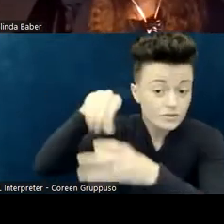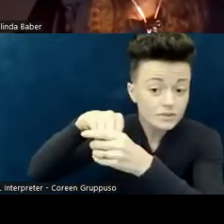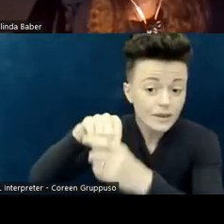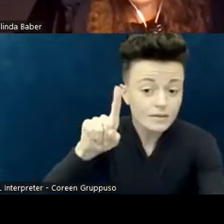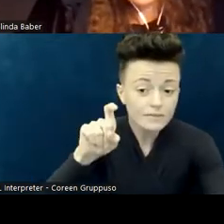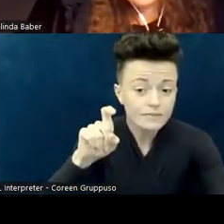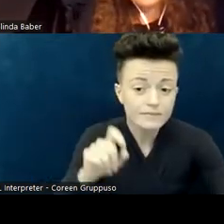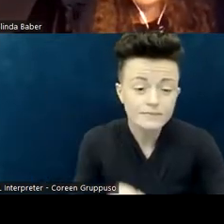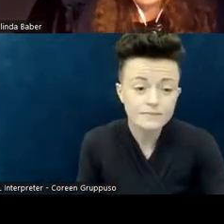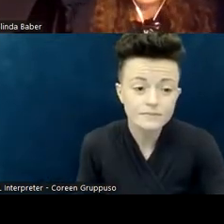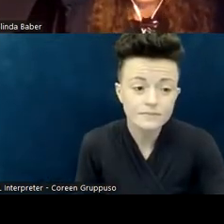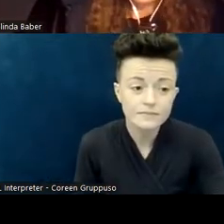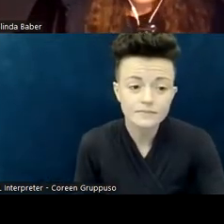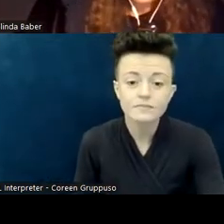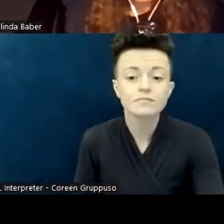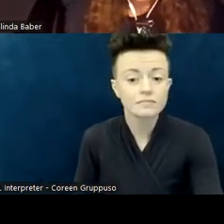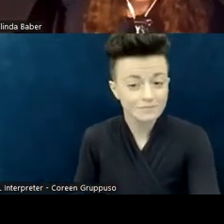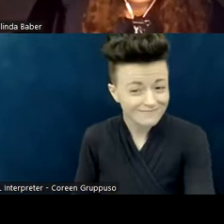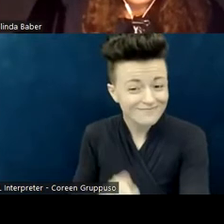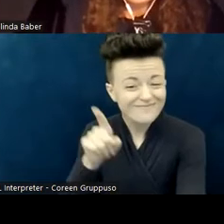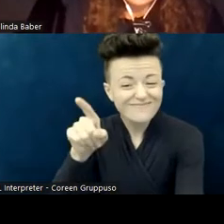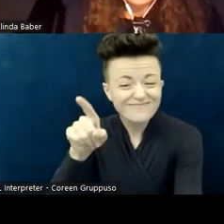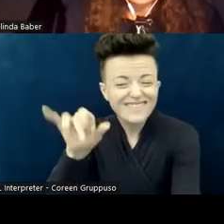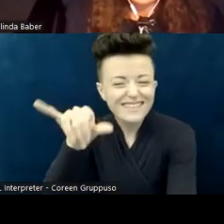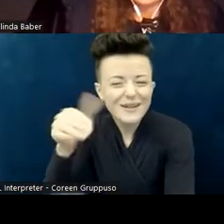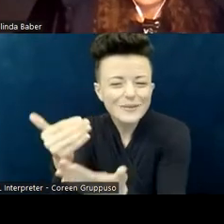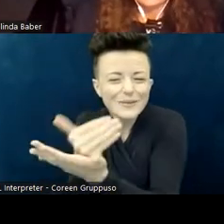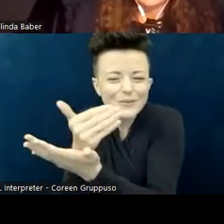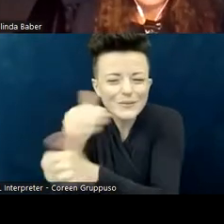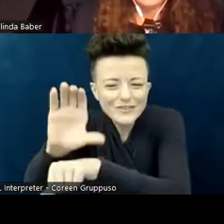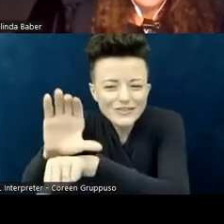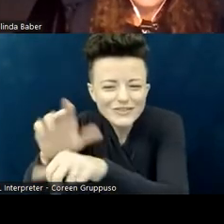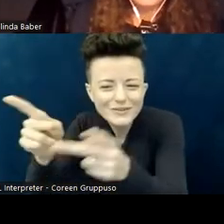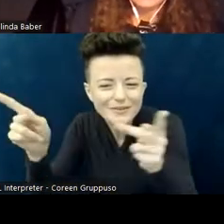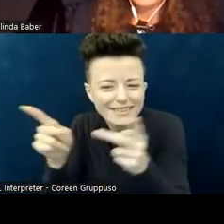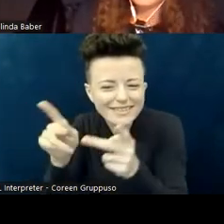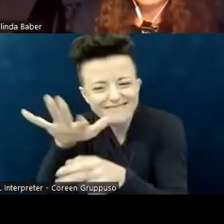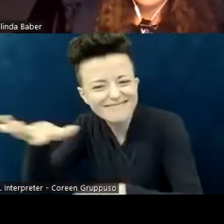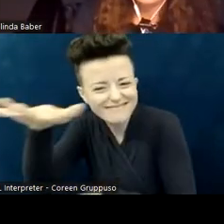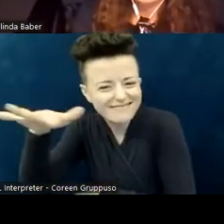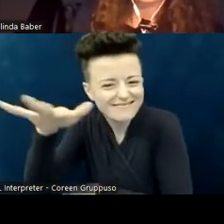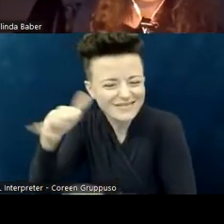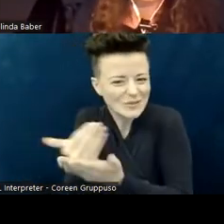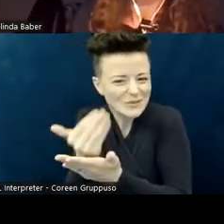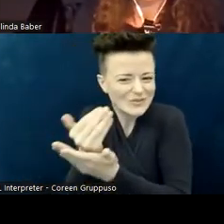When you show up in this new place, and perhaps you don't know anybody there,